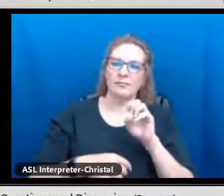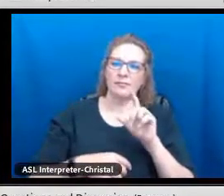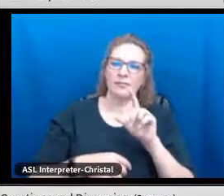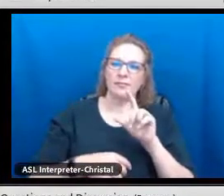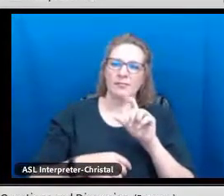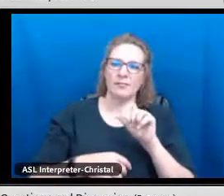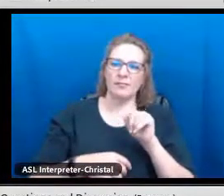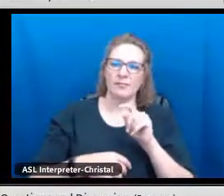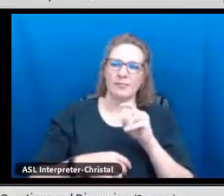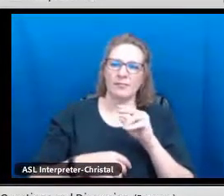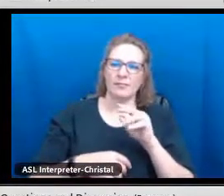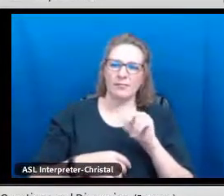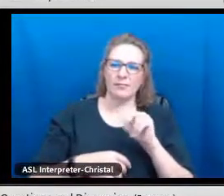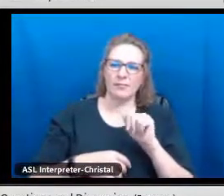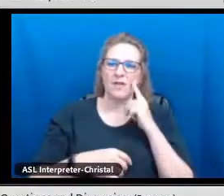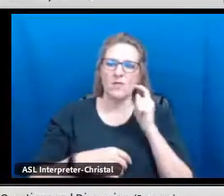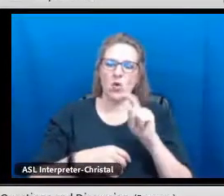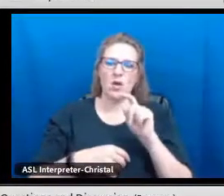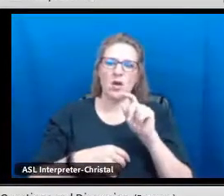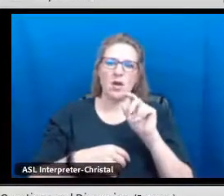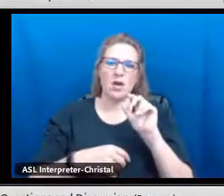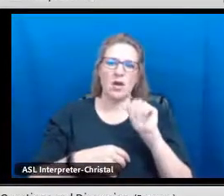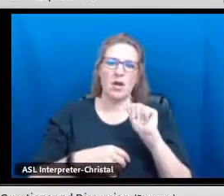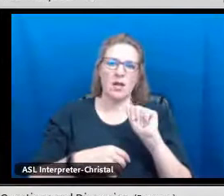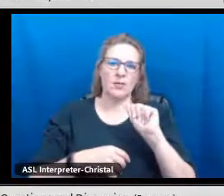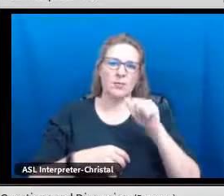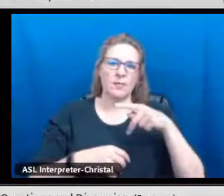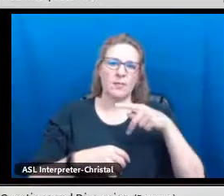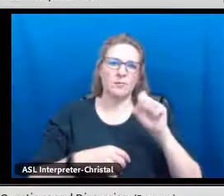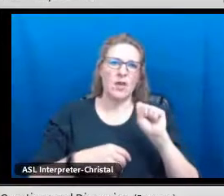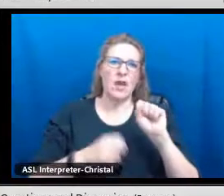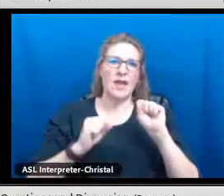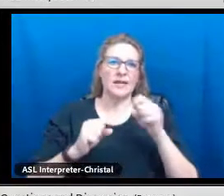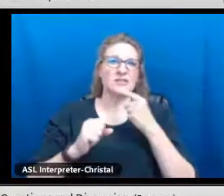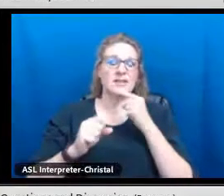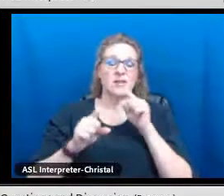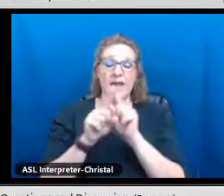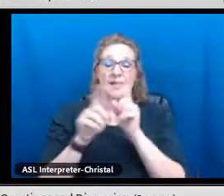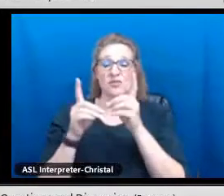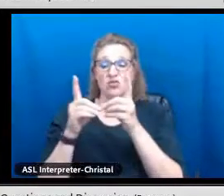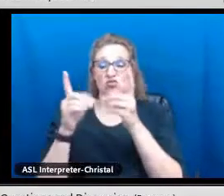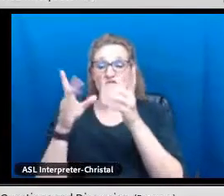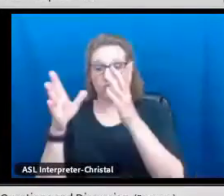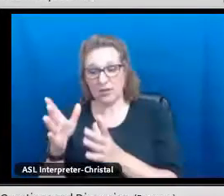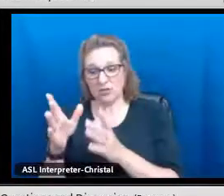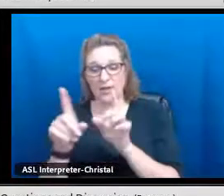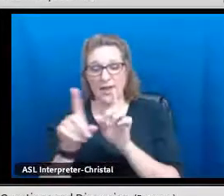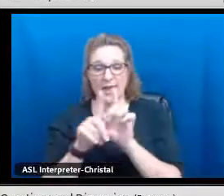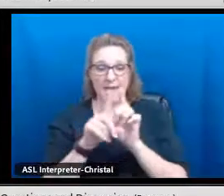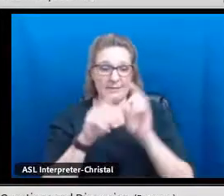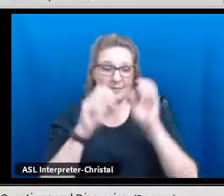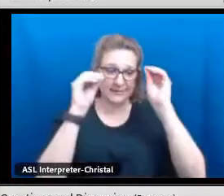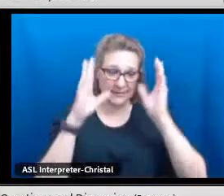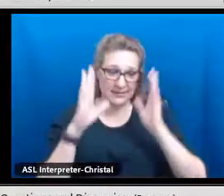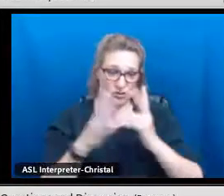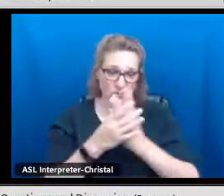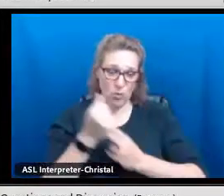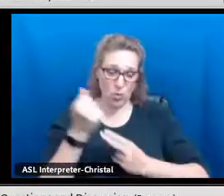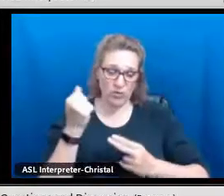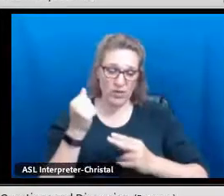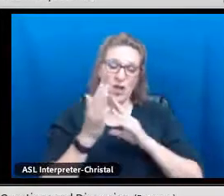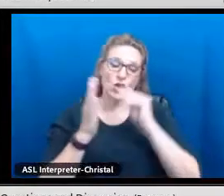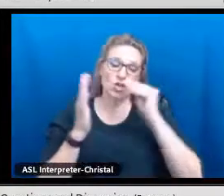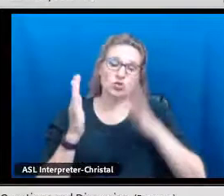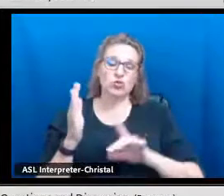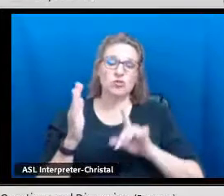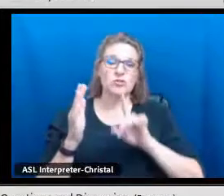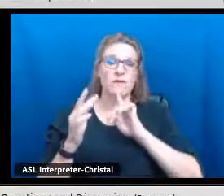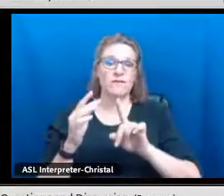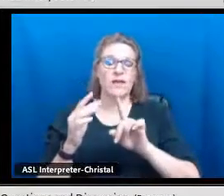Dr. Arellano, for Albuquerque Public Schools, I can anecdotally tell you